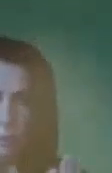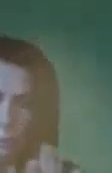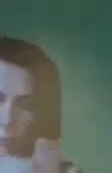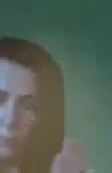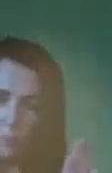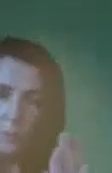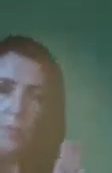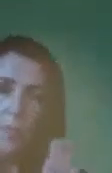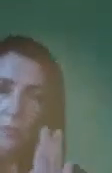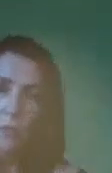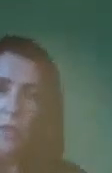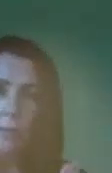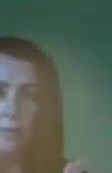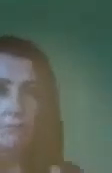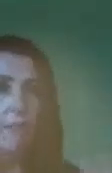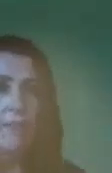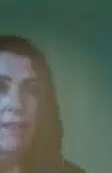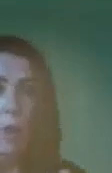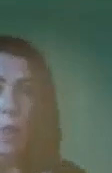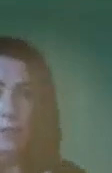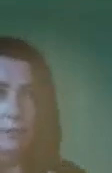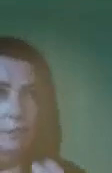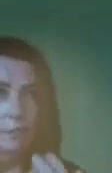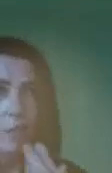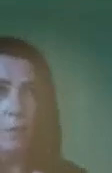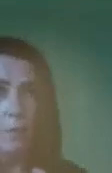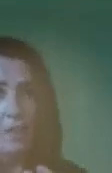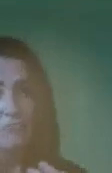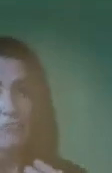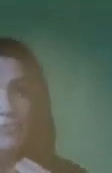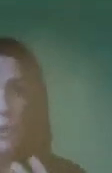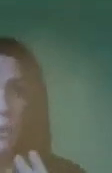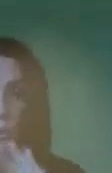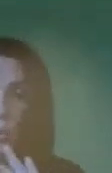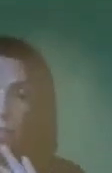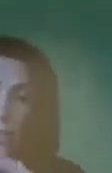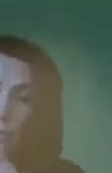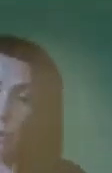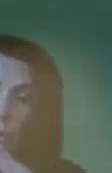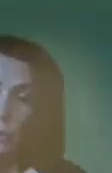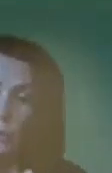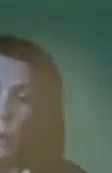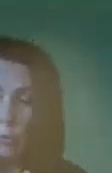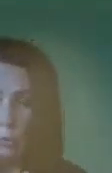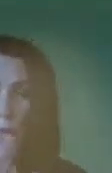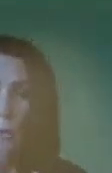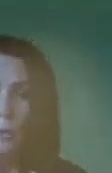any colle colleagues in the room today looking to engage with new Scots to utilize that um platform